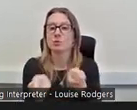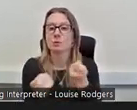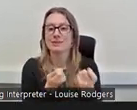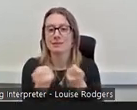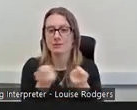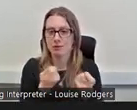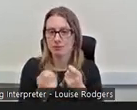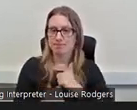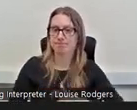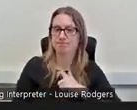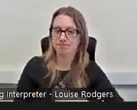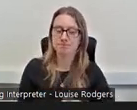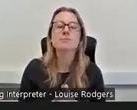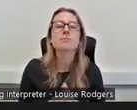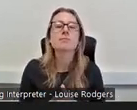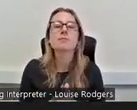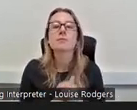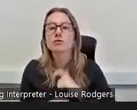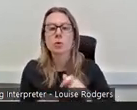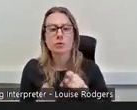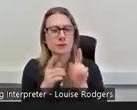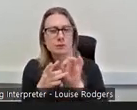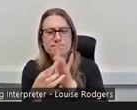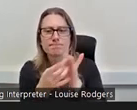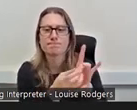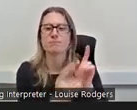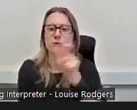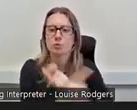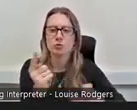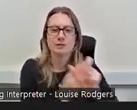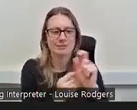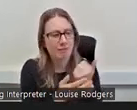So, my role was all about engaging with communities and helping them create 5 year action plans,